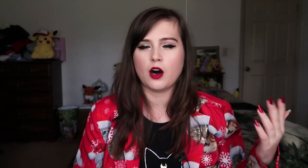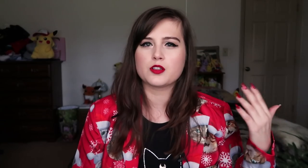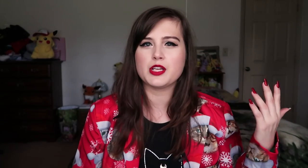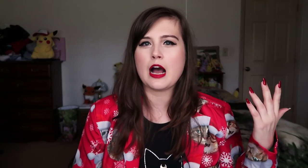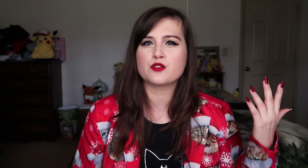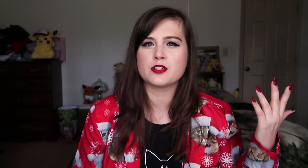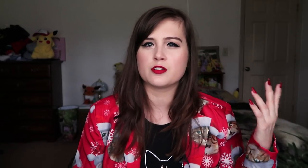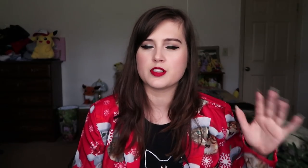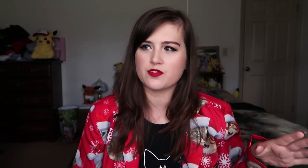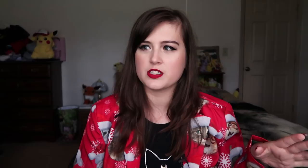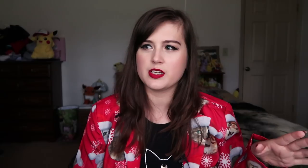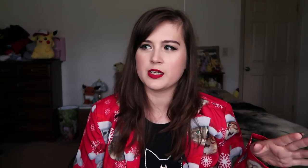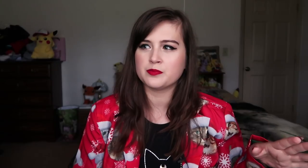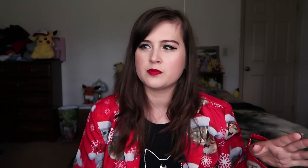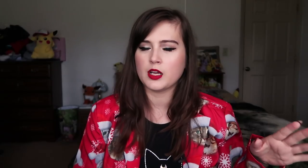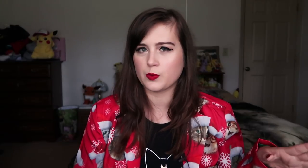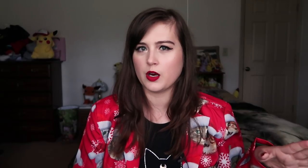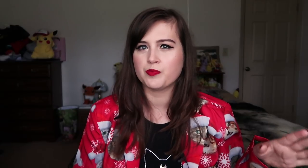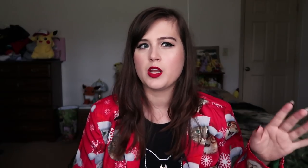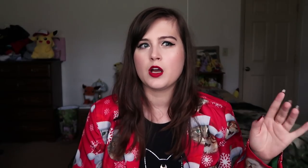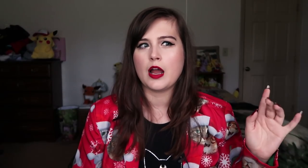Also, the actress herself is vegan, as well,